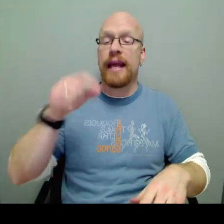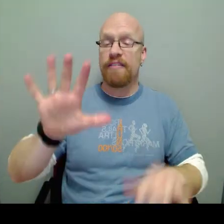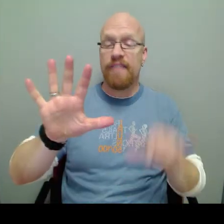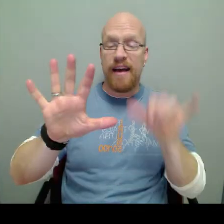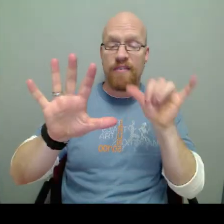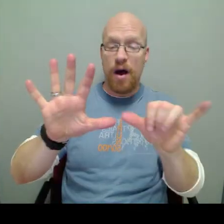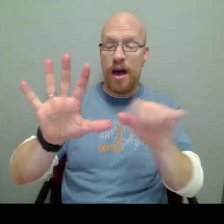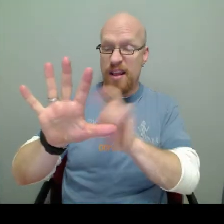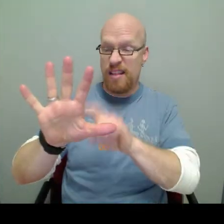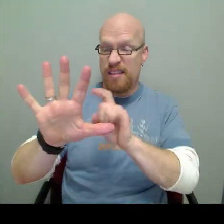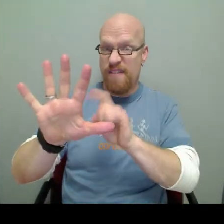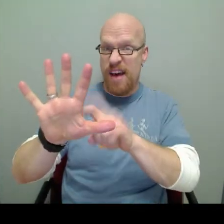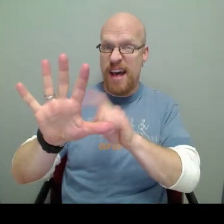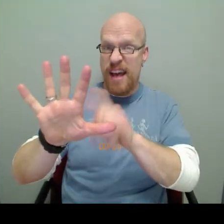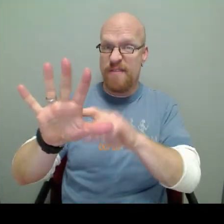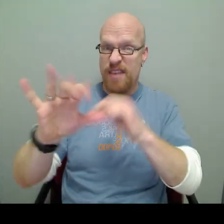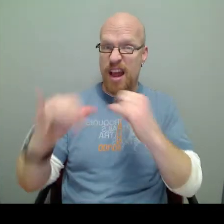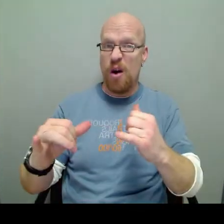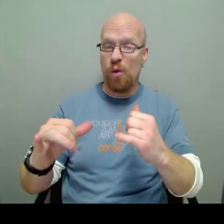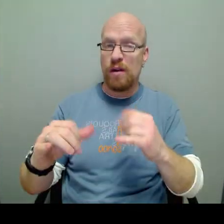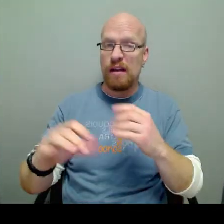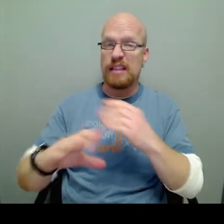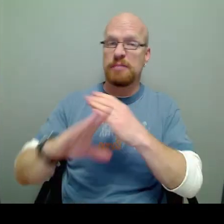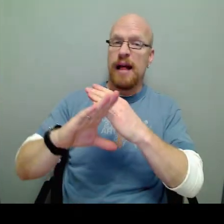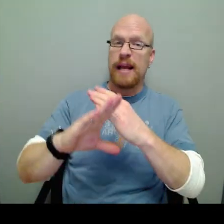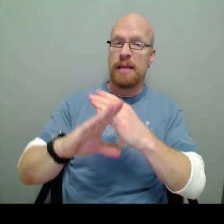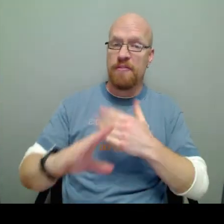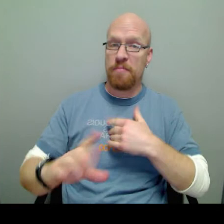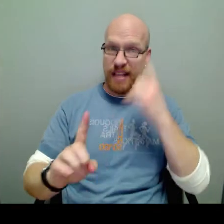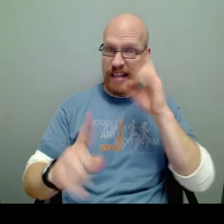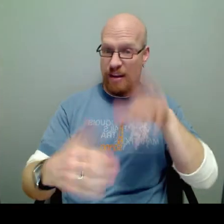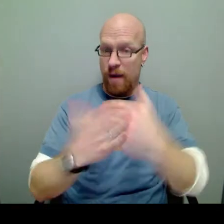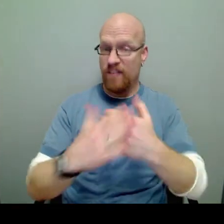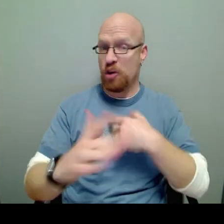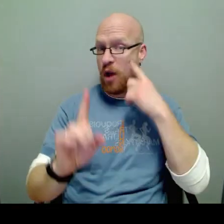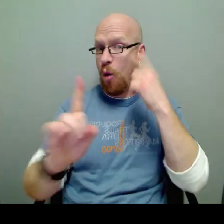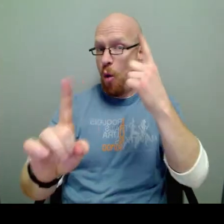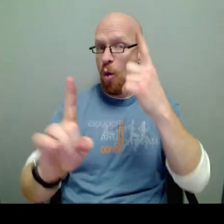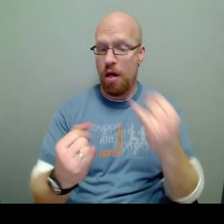Negative 5Y, 5 now is blocking me from running to my goal,